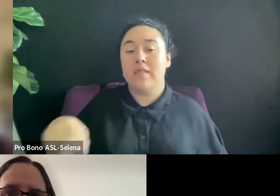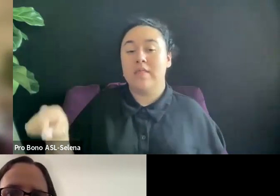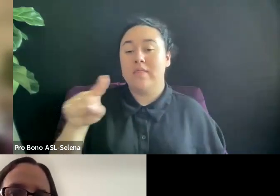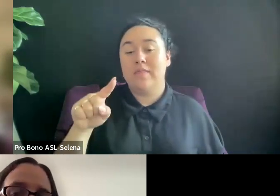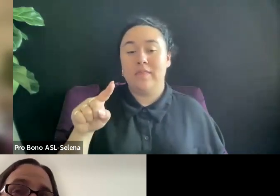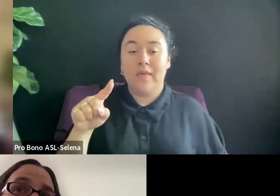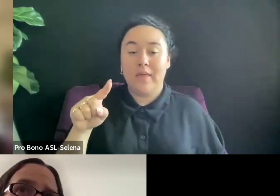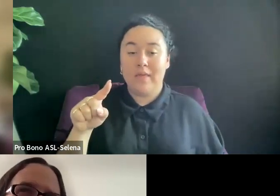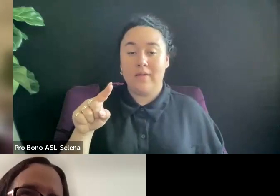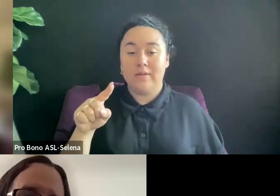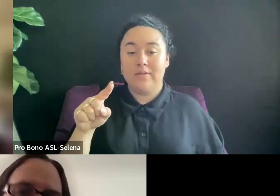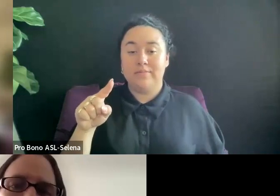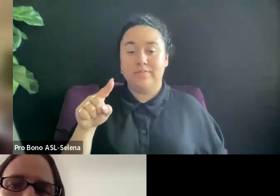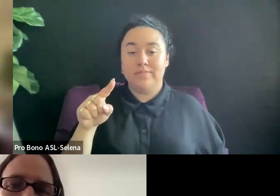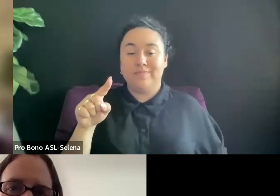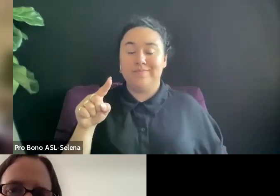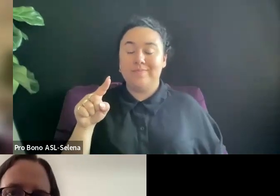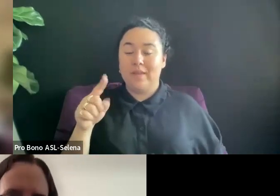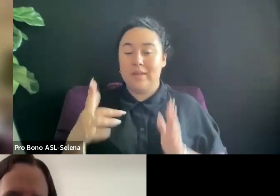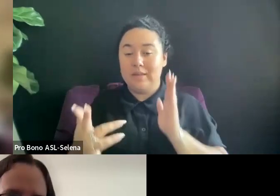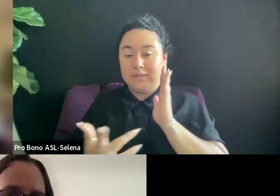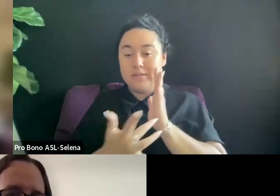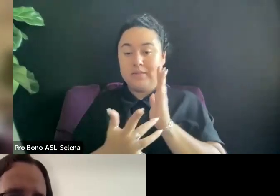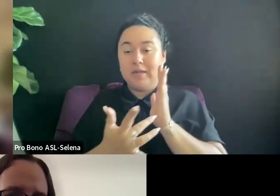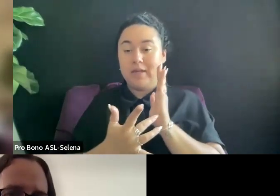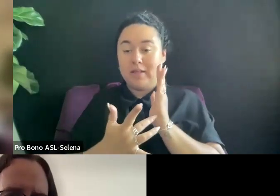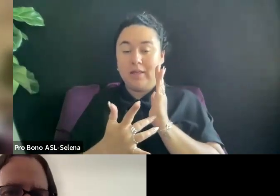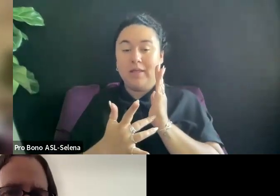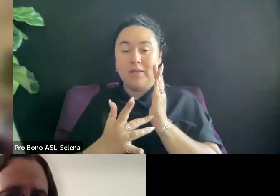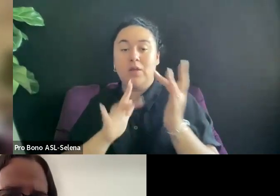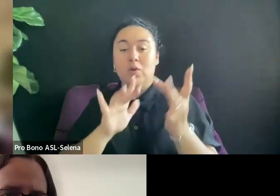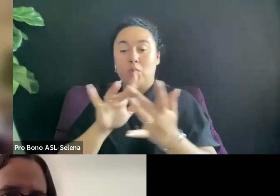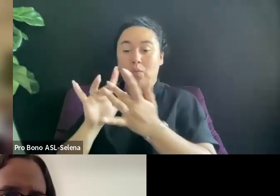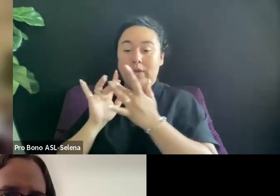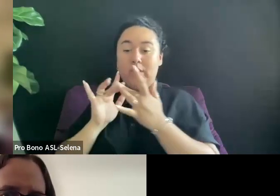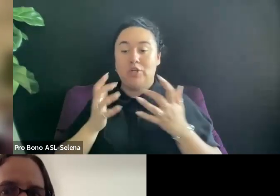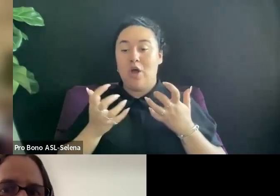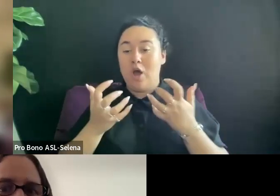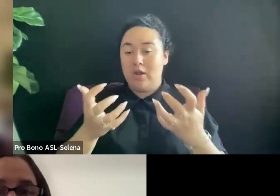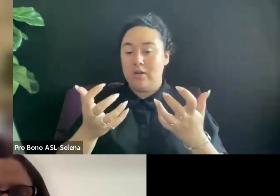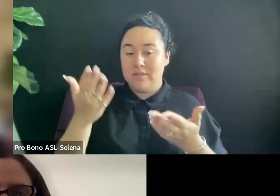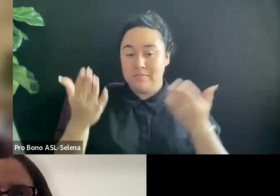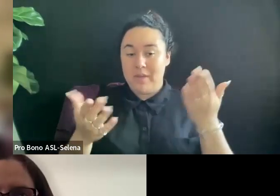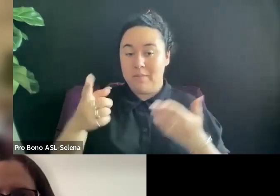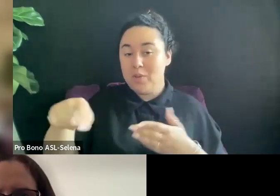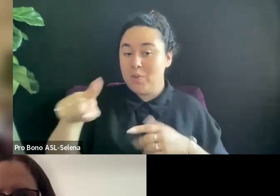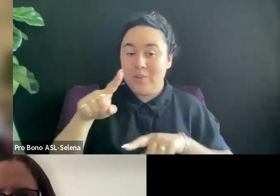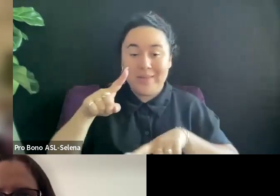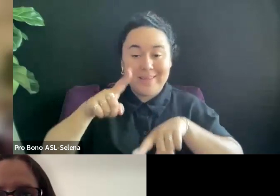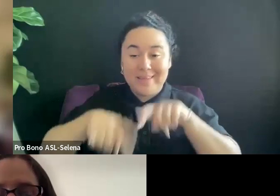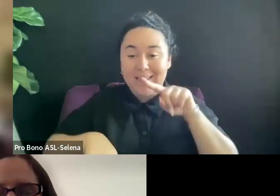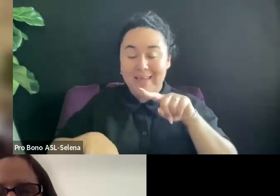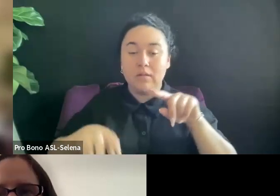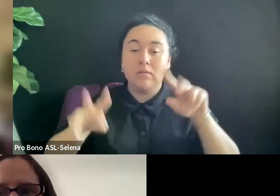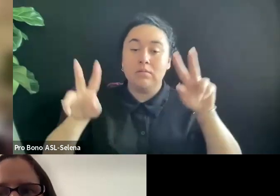AUDIENCE THAT YOU MAY NOT BE ABLE TO. THE DIFFICULTY IS THAT THEY ARE NOT PROMOTING JUST YOUR FILM.